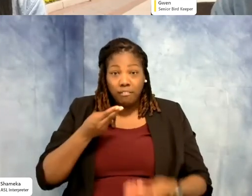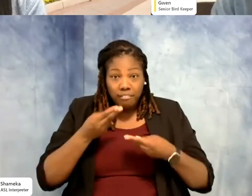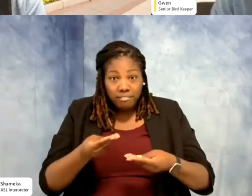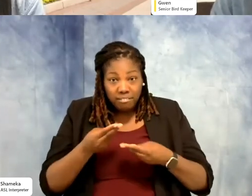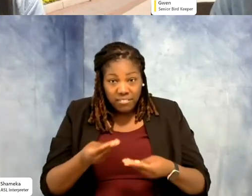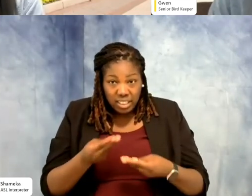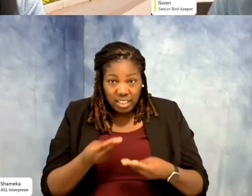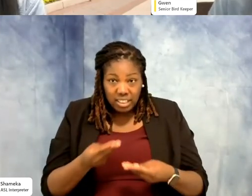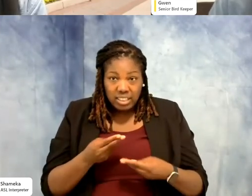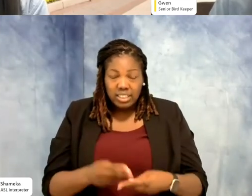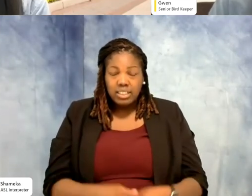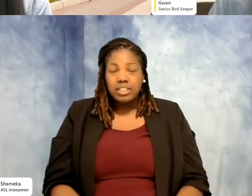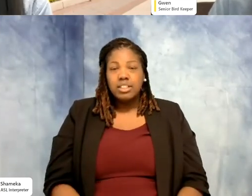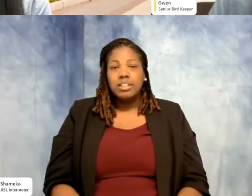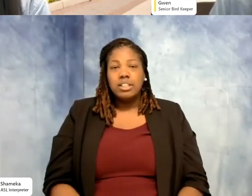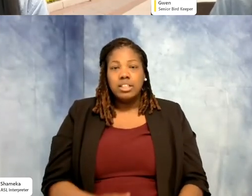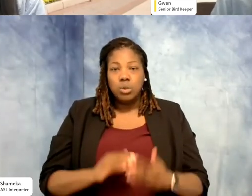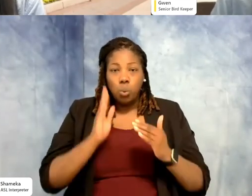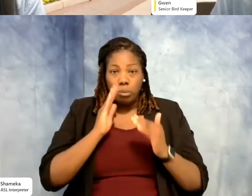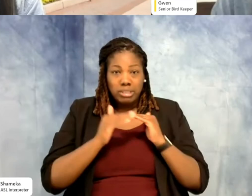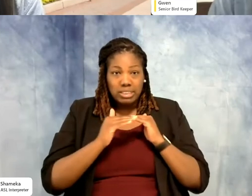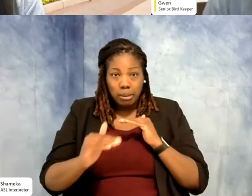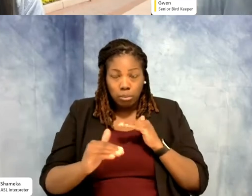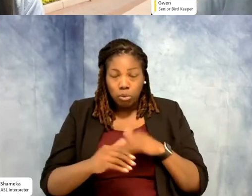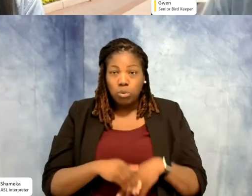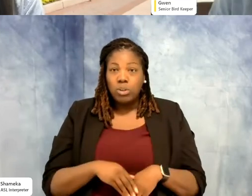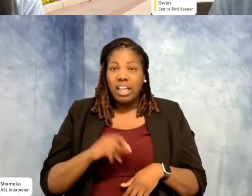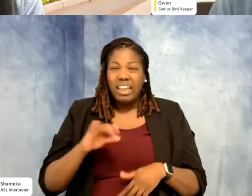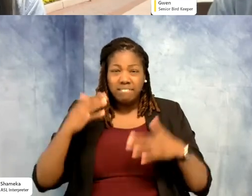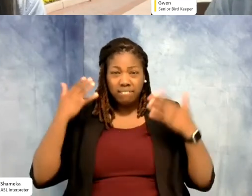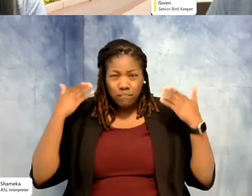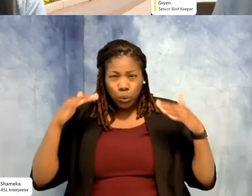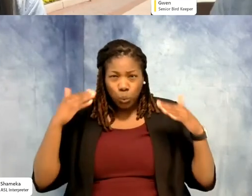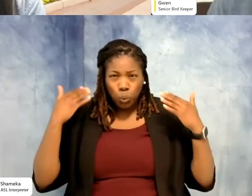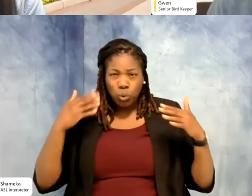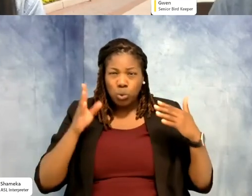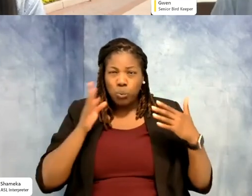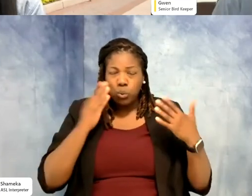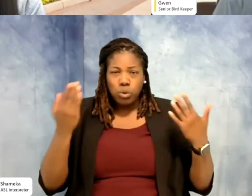and keep them stable. We like to, if it's noisy, we'll shut all the noise off. We'll quiet it, make